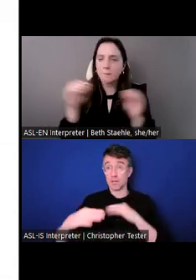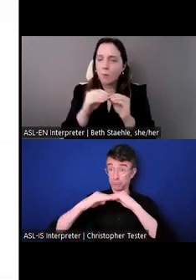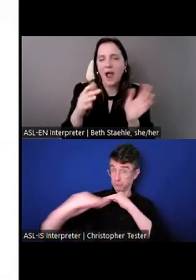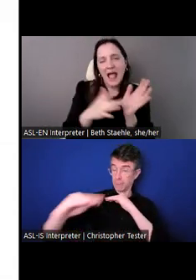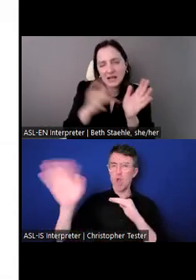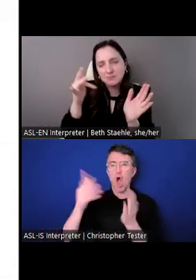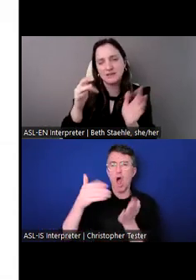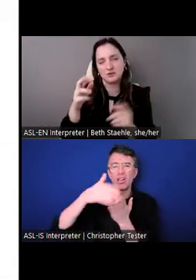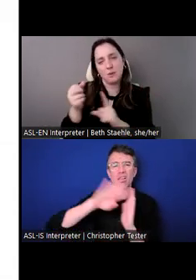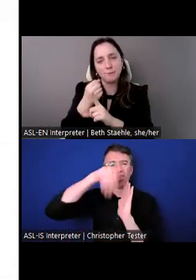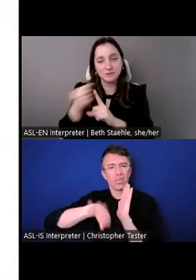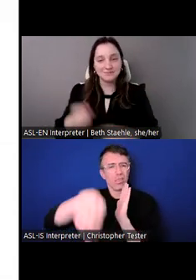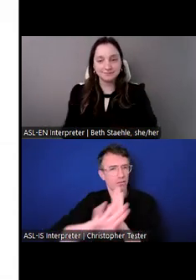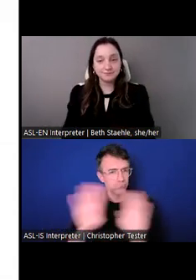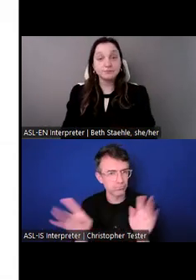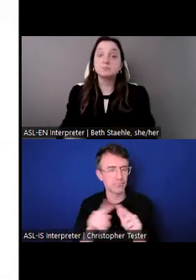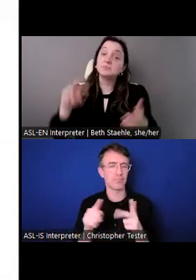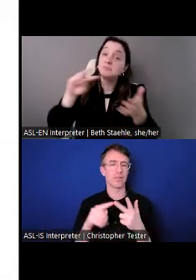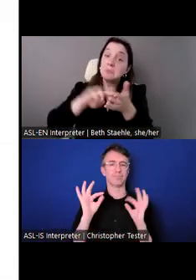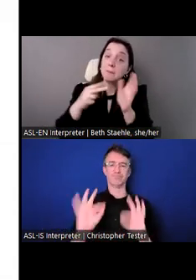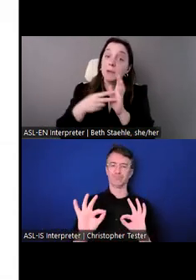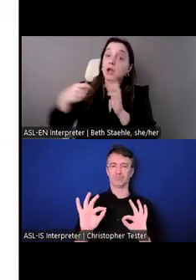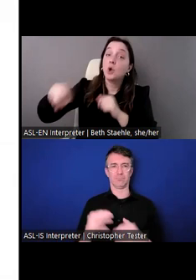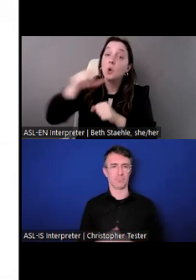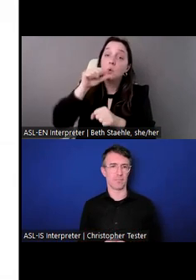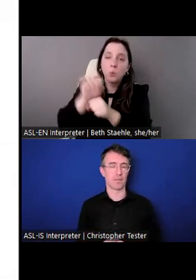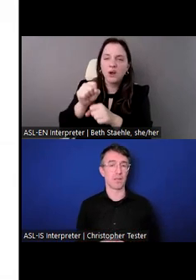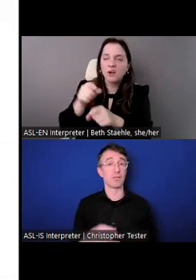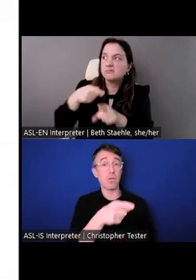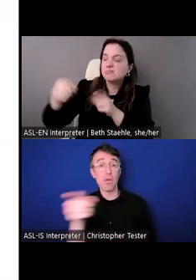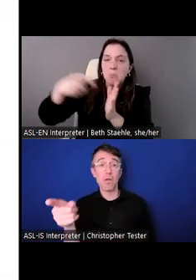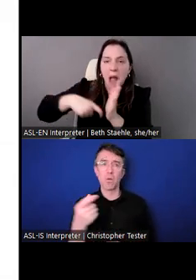These might be workers in the mining sector, construction, manufacturing, food processing,